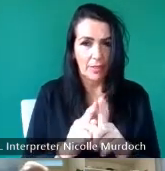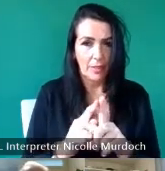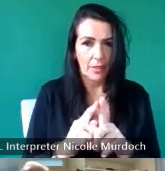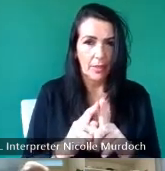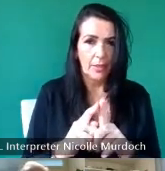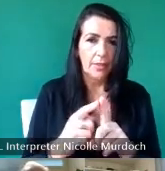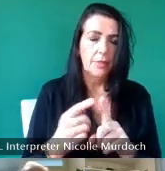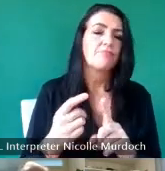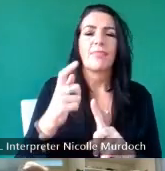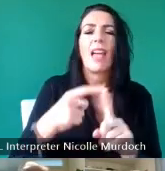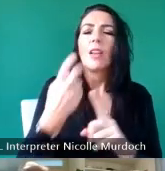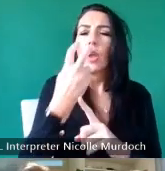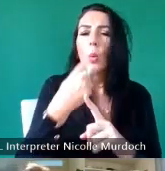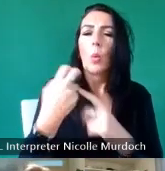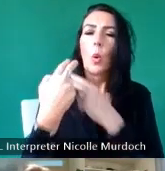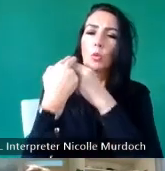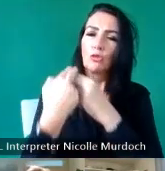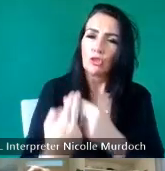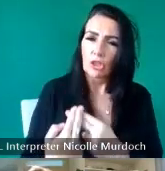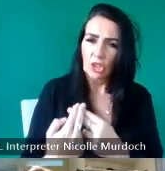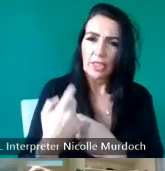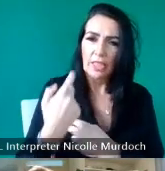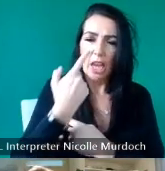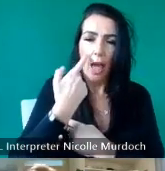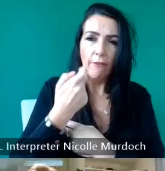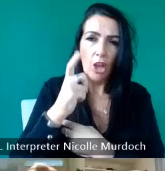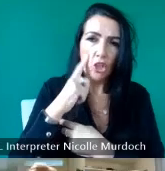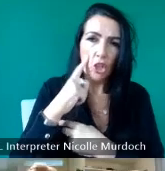wife and the two of them ride back and forth from the village to a Ser cross on the island